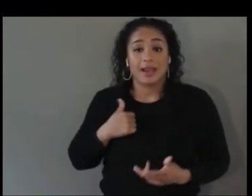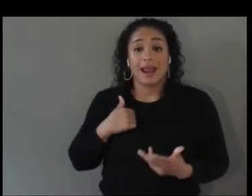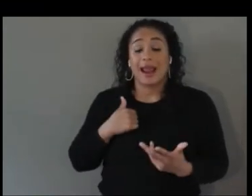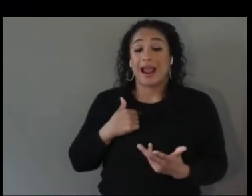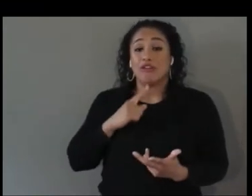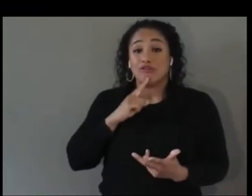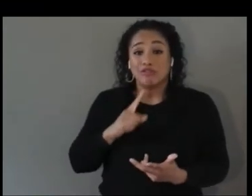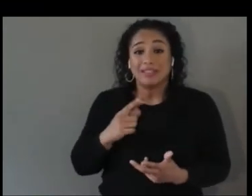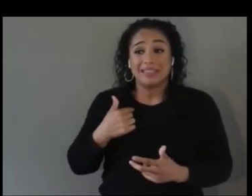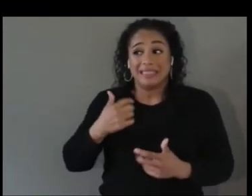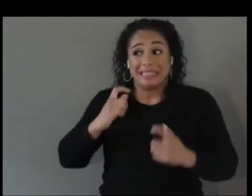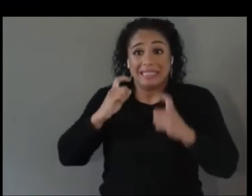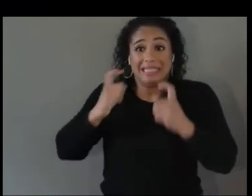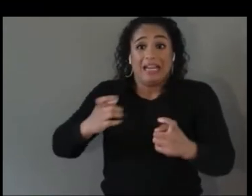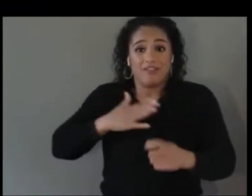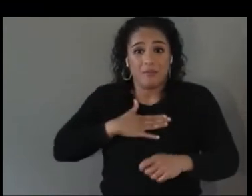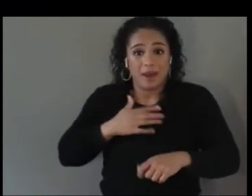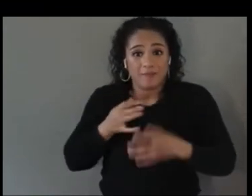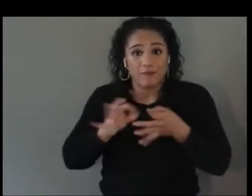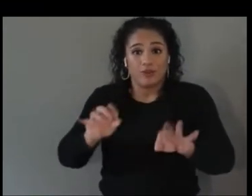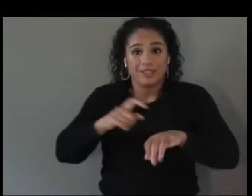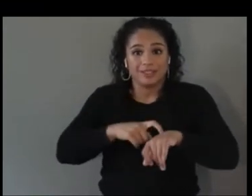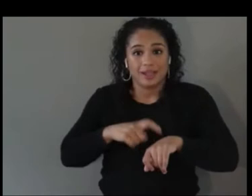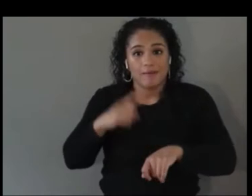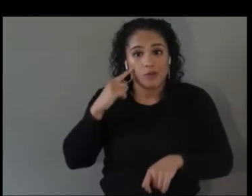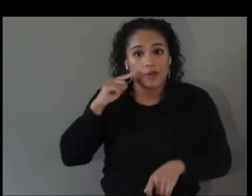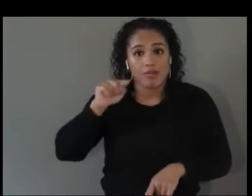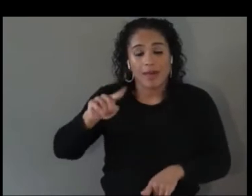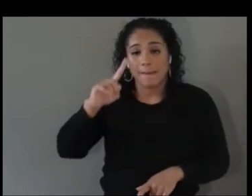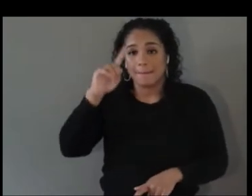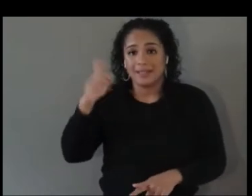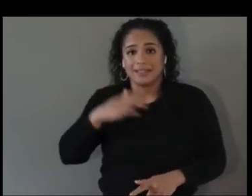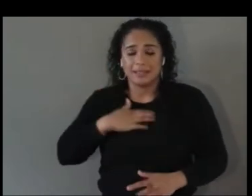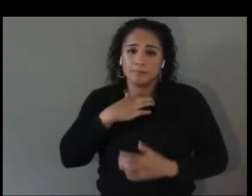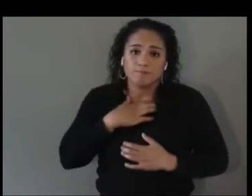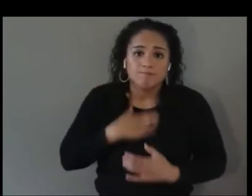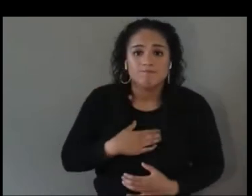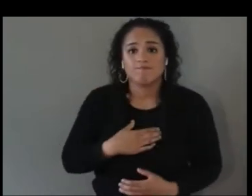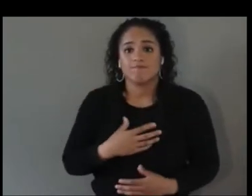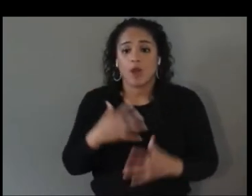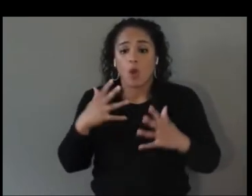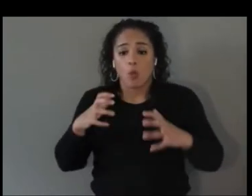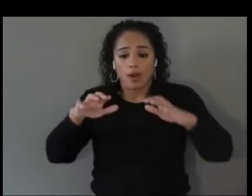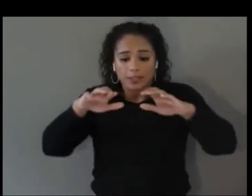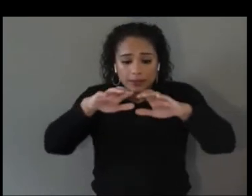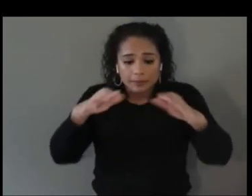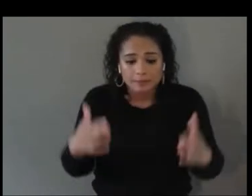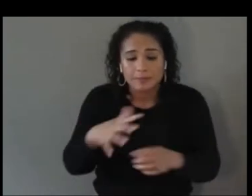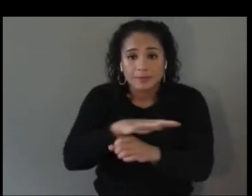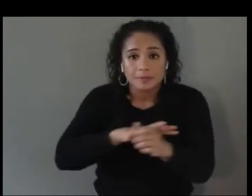space where people can be -- feel heard, can be seen, can get the support that they want because I don't